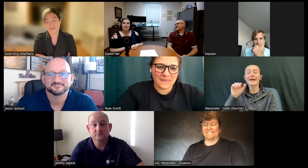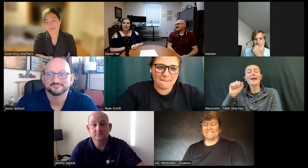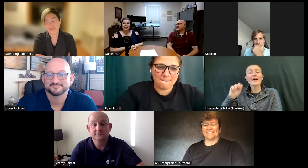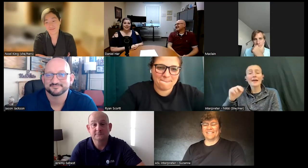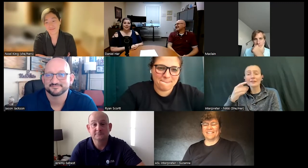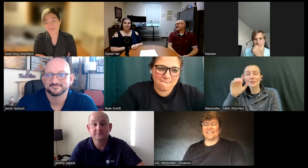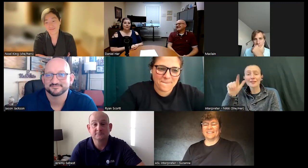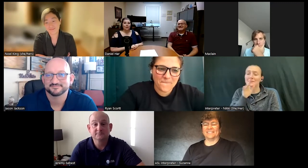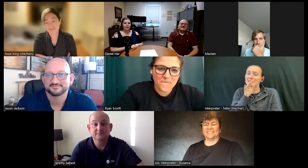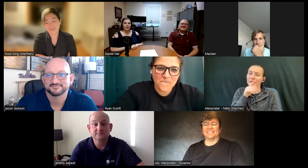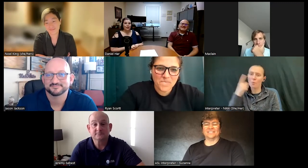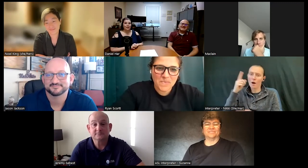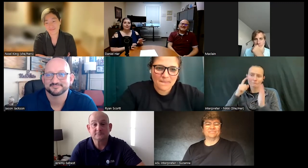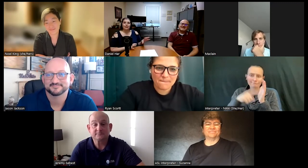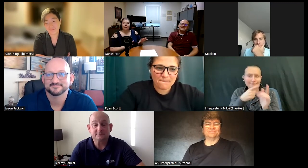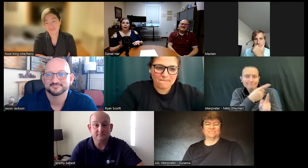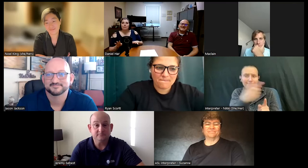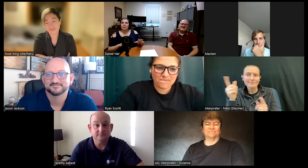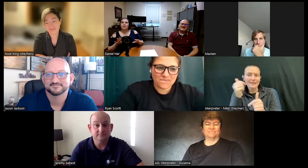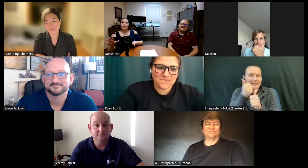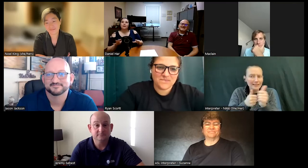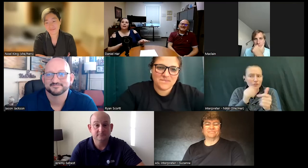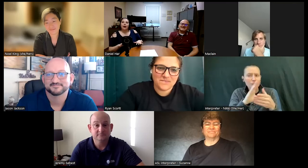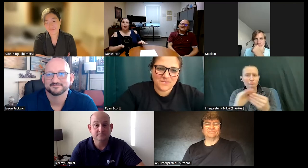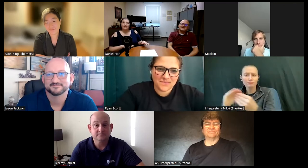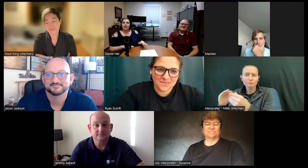um and one of the things I noticed for all of you talking is a couple people uh